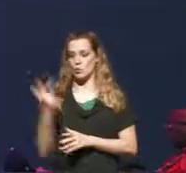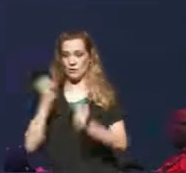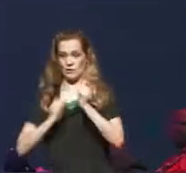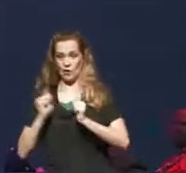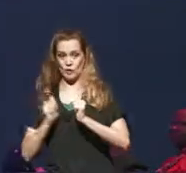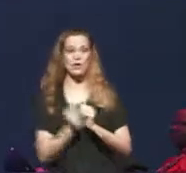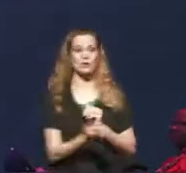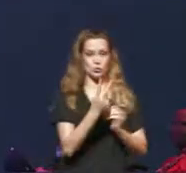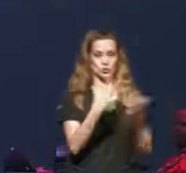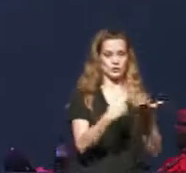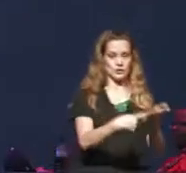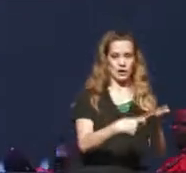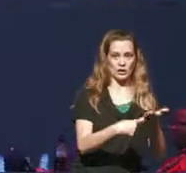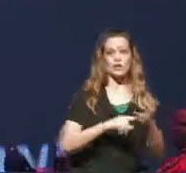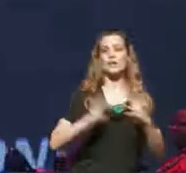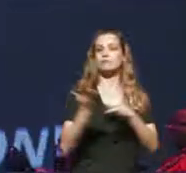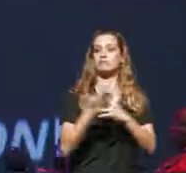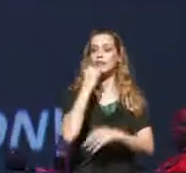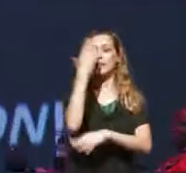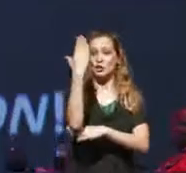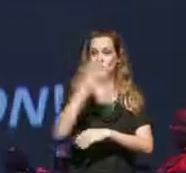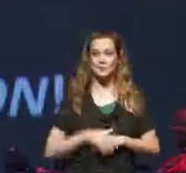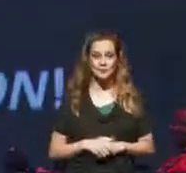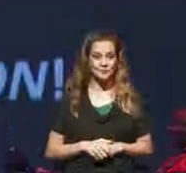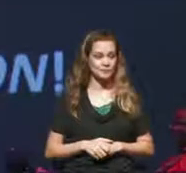discussions and then we'll break for lunch before we come back in for the afternoon.